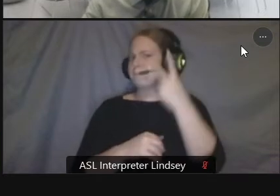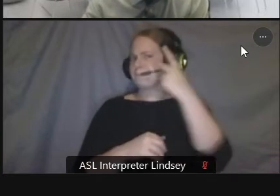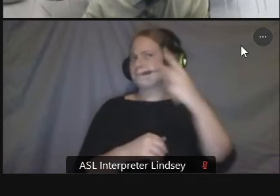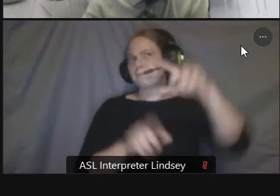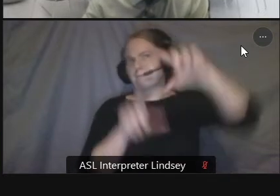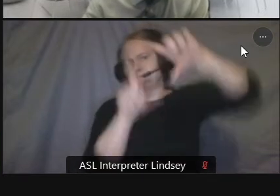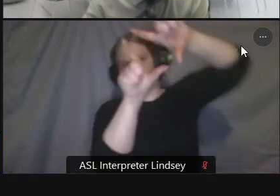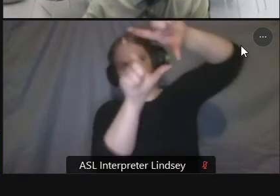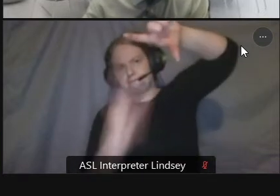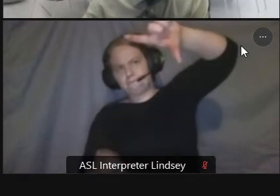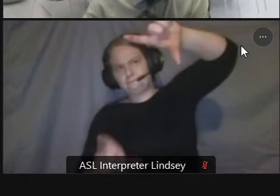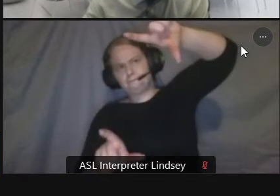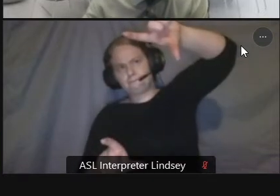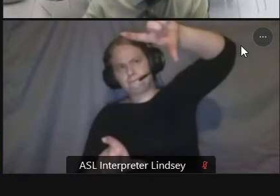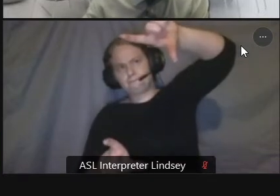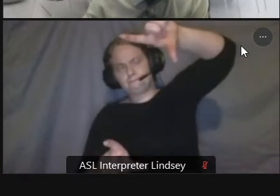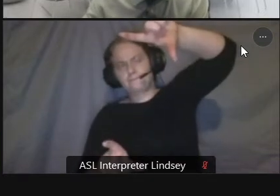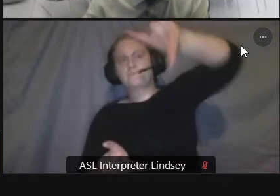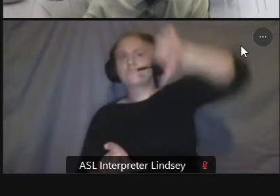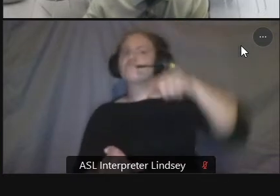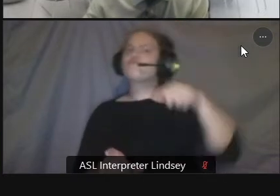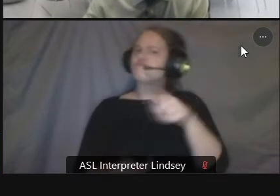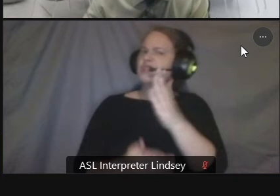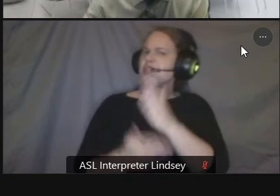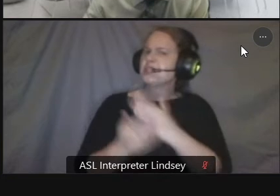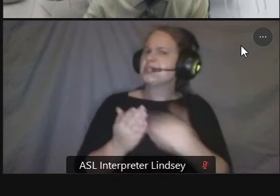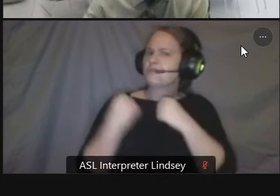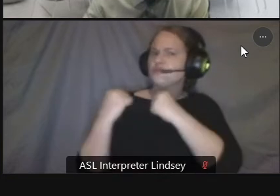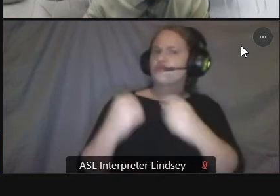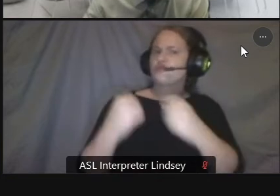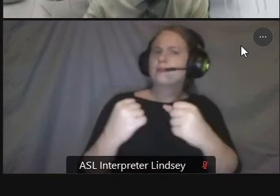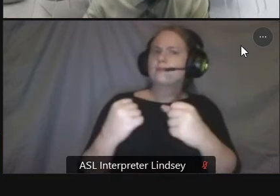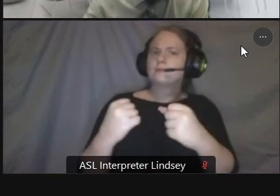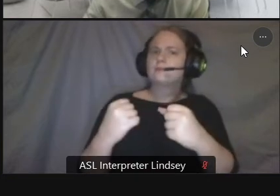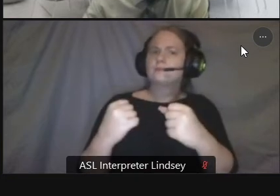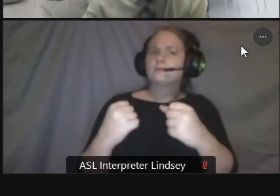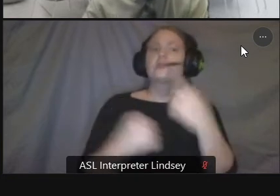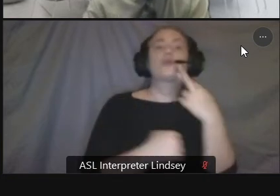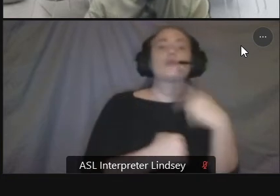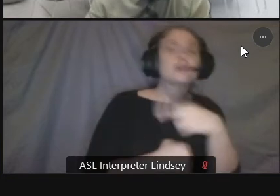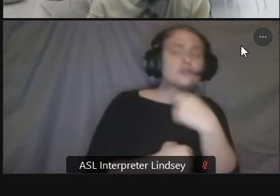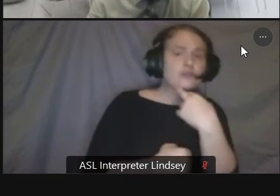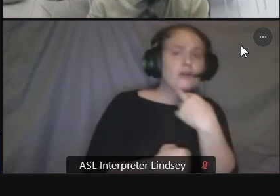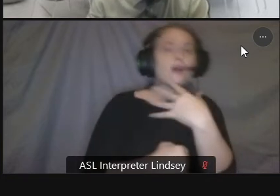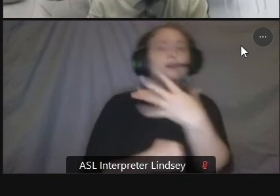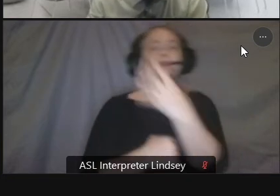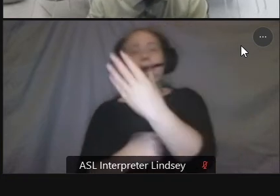we are seeing that there's cafe and outdoor spaces available and being used and opportunities